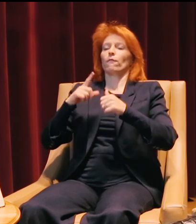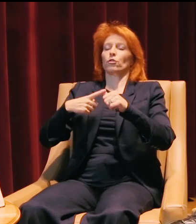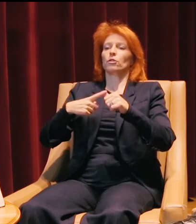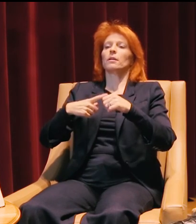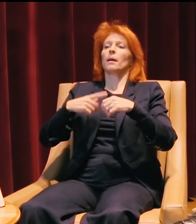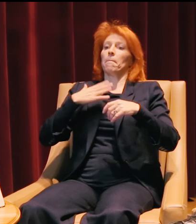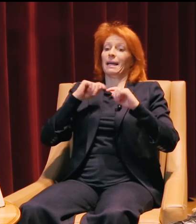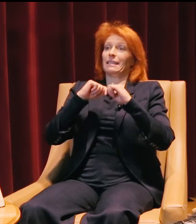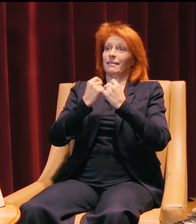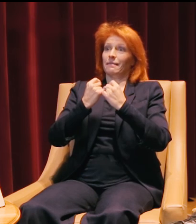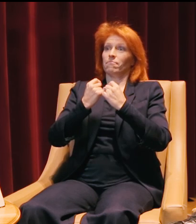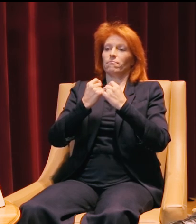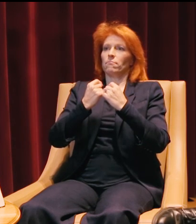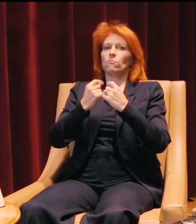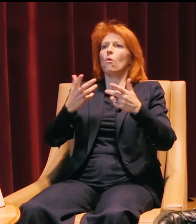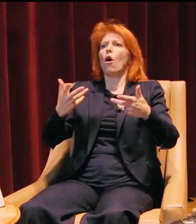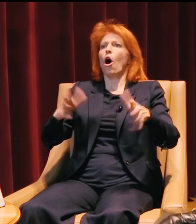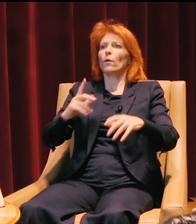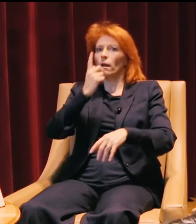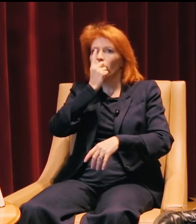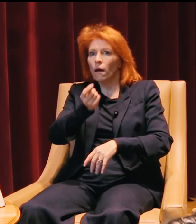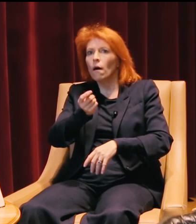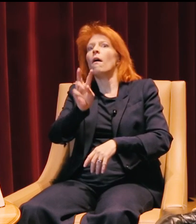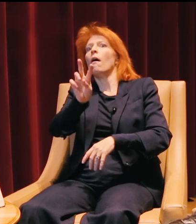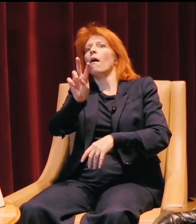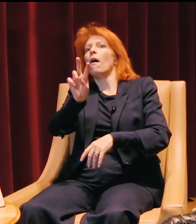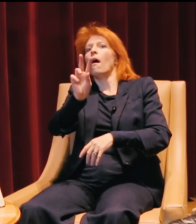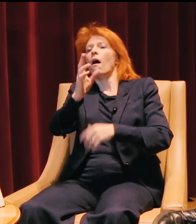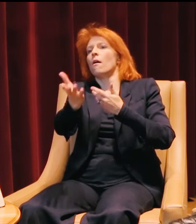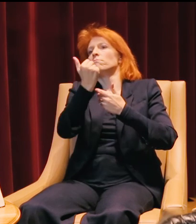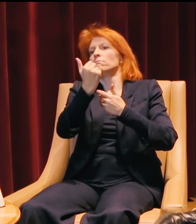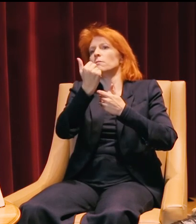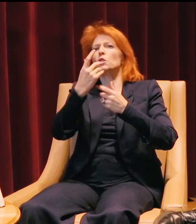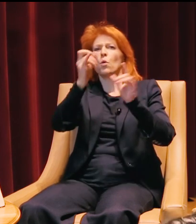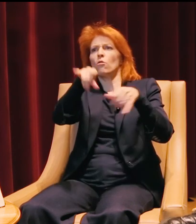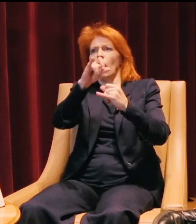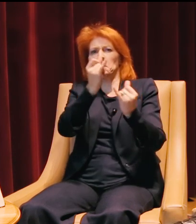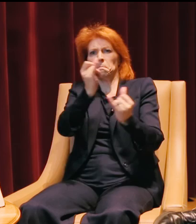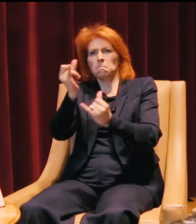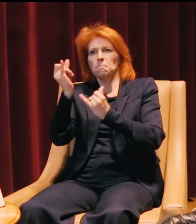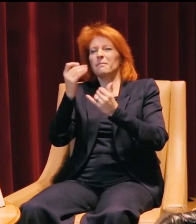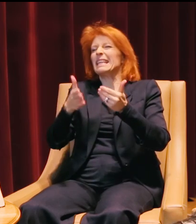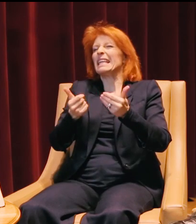my teammates all were already very interested. And so because of that common ground, it was easy to collaborate.